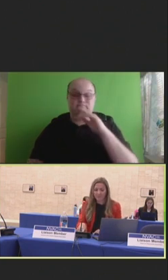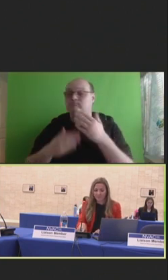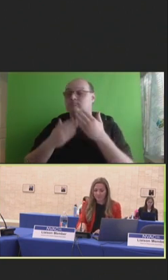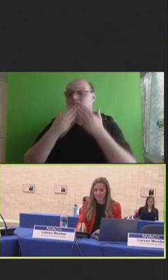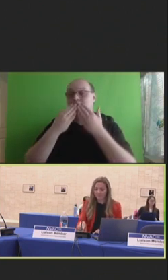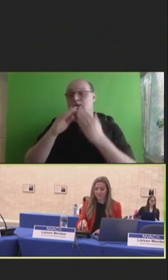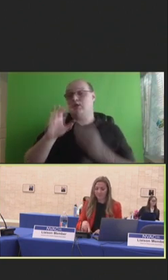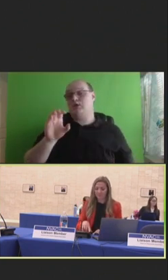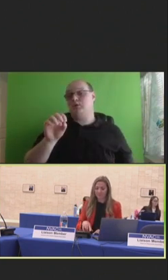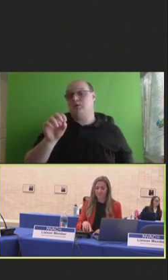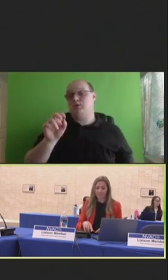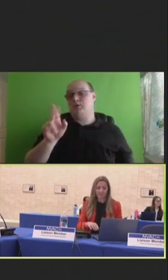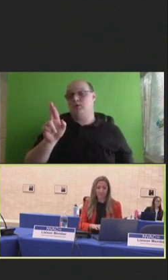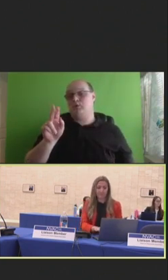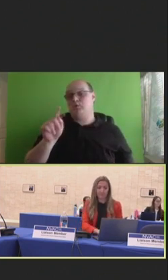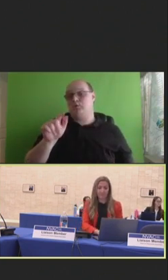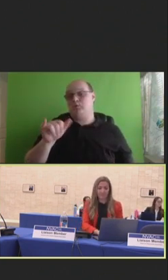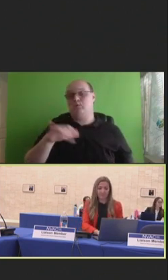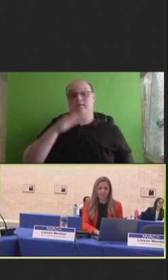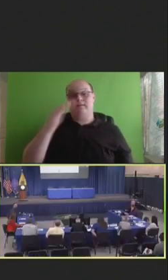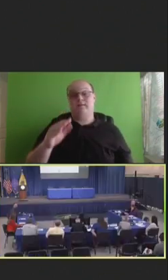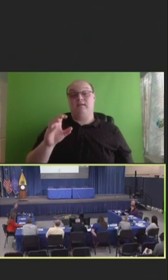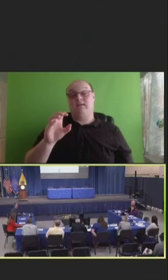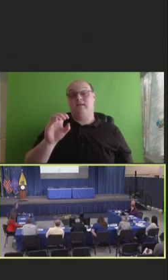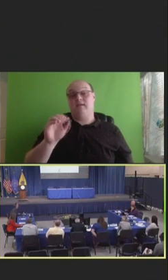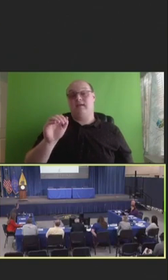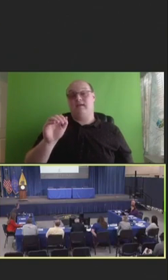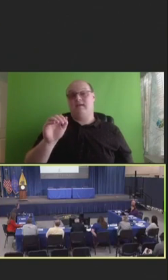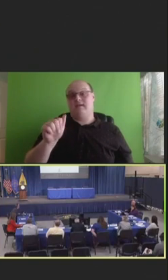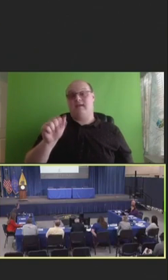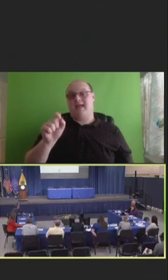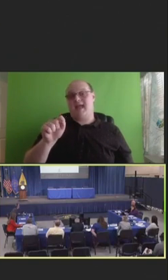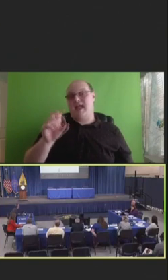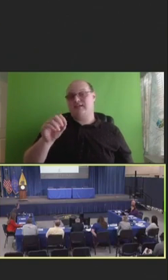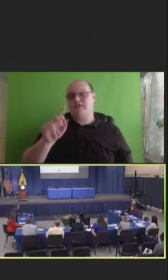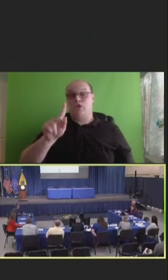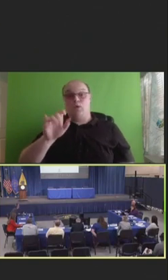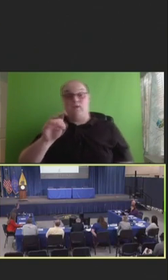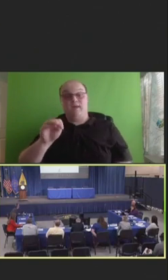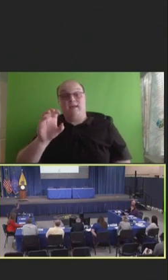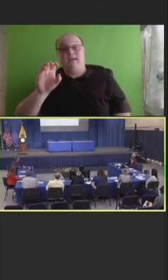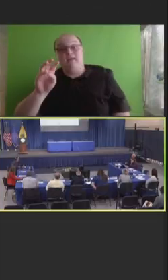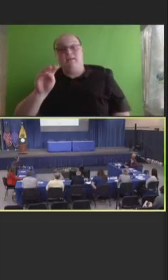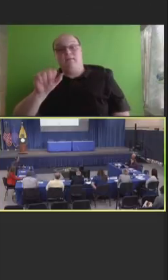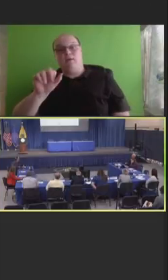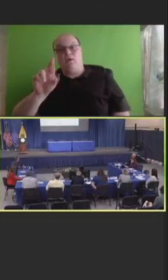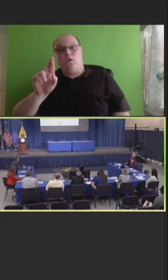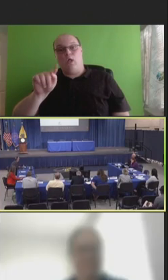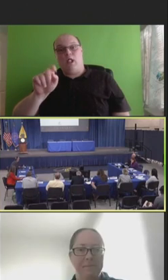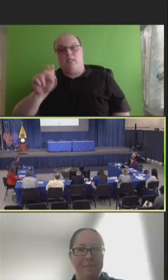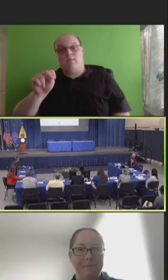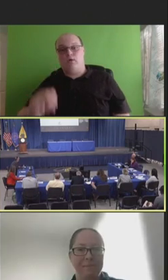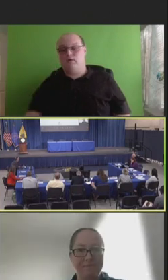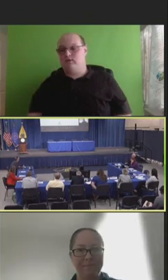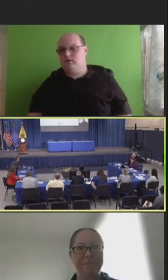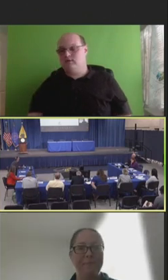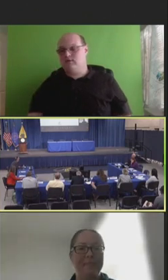Robert Hopkins, Jr.: Next is ASTHO, Kim Martin. Kim Martin: Hi.